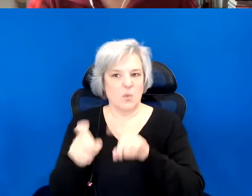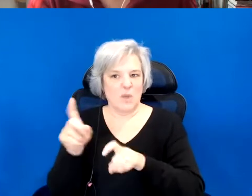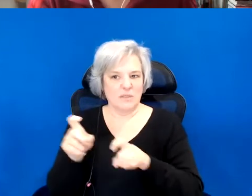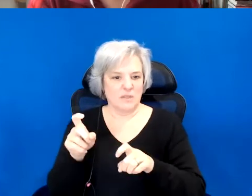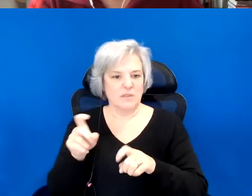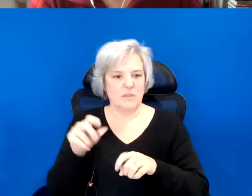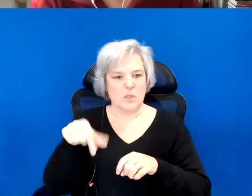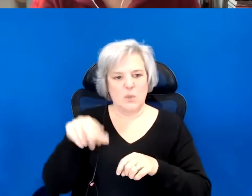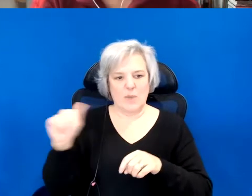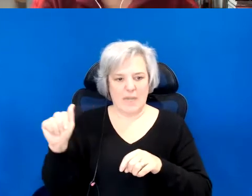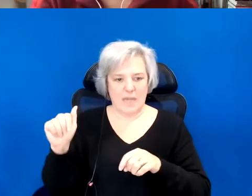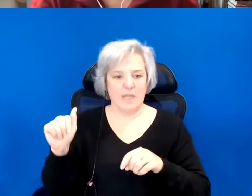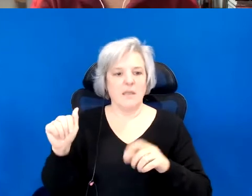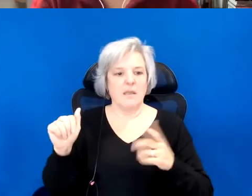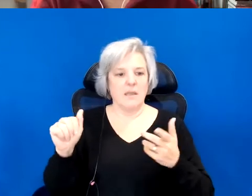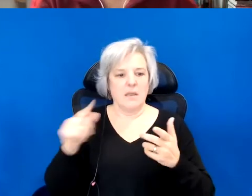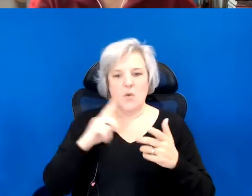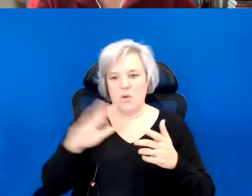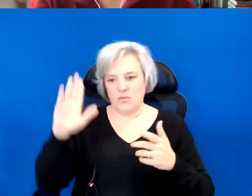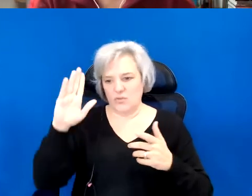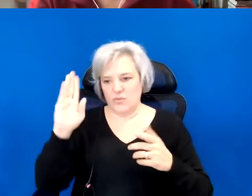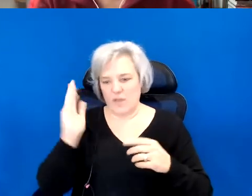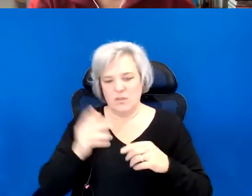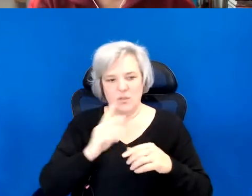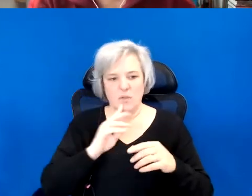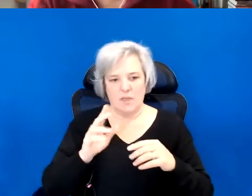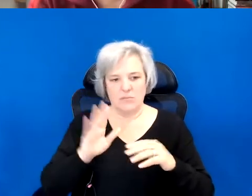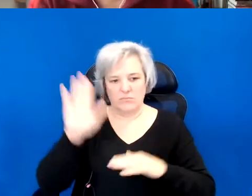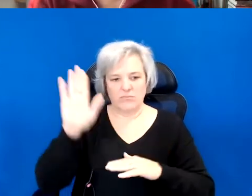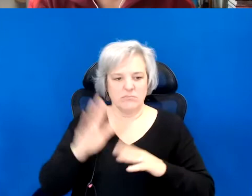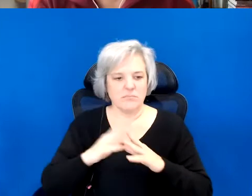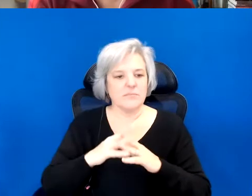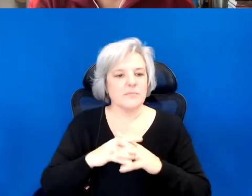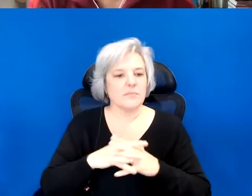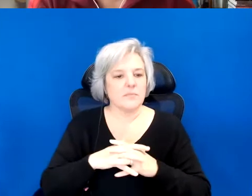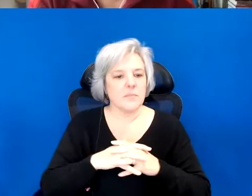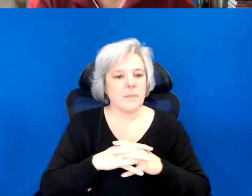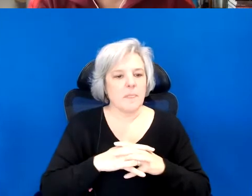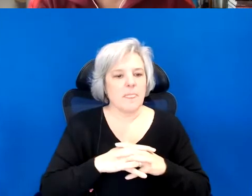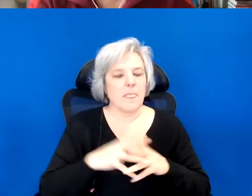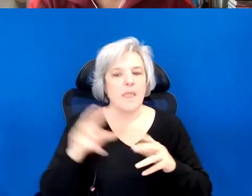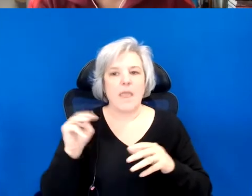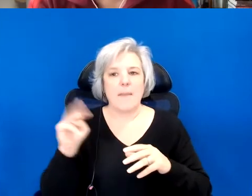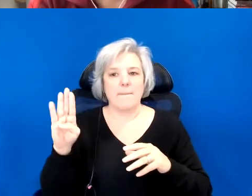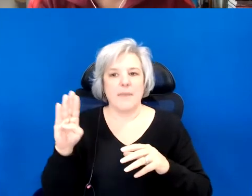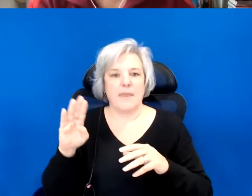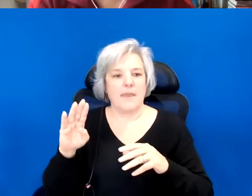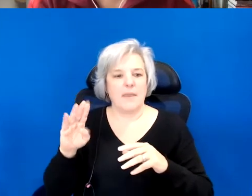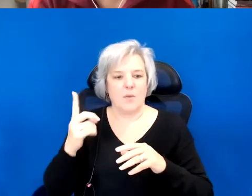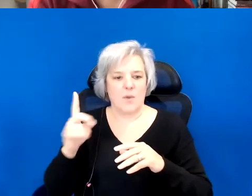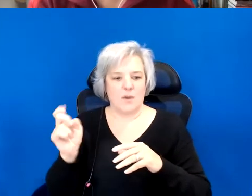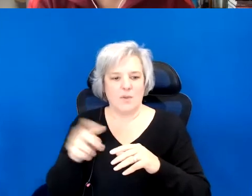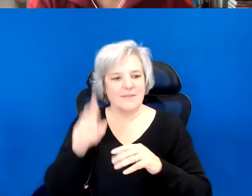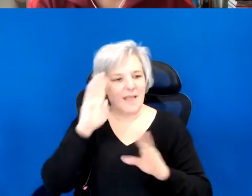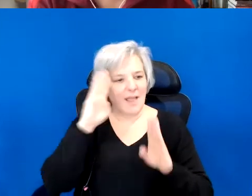if you want to ask a question directly, please use the raise hand function. So M D asks, says hi Juliet, nice to see you again.